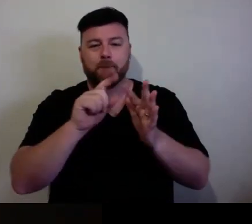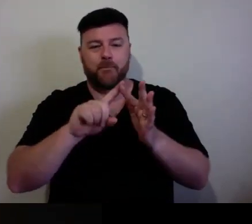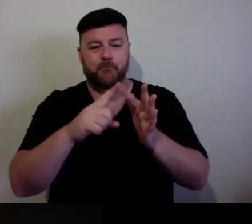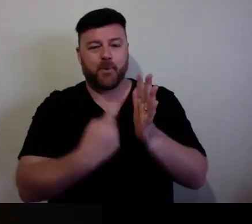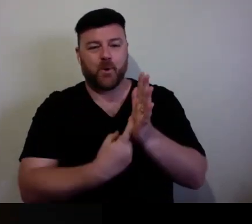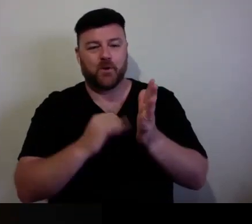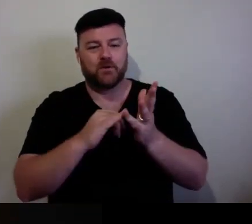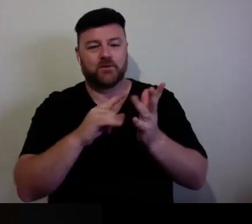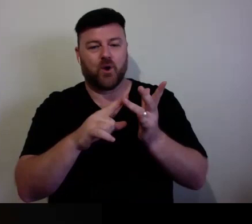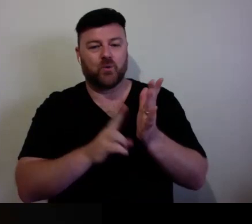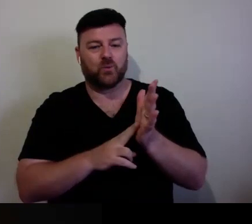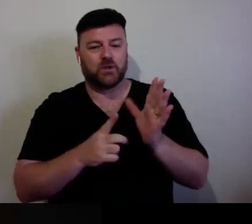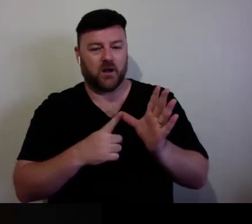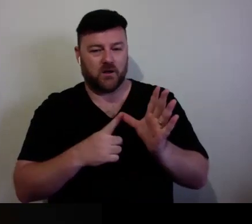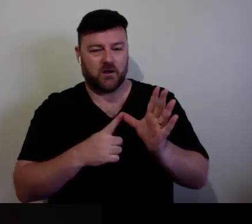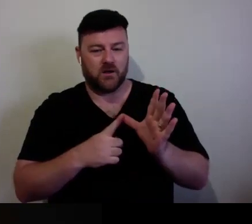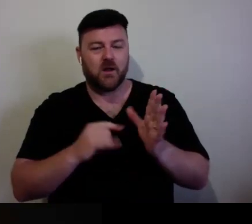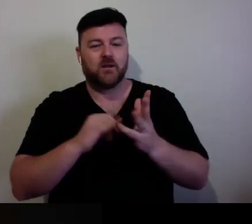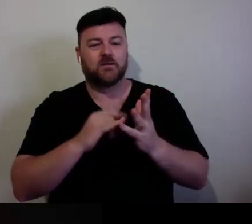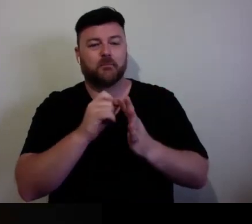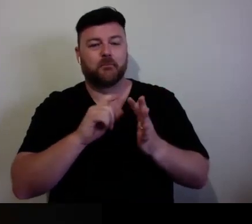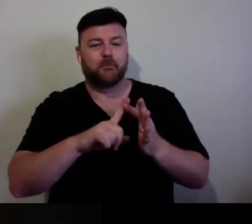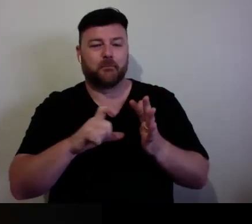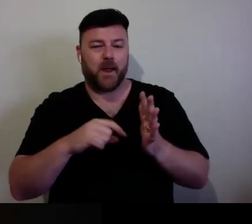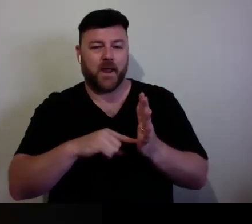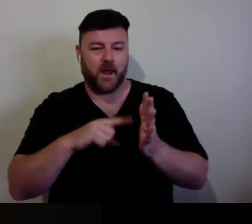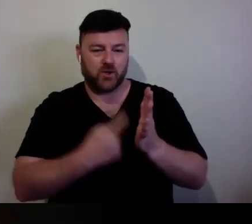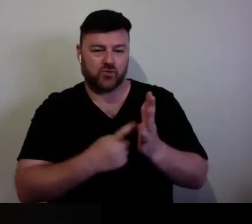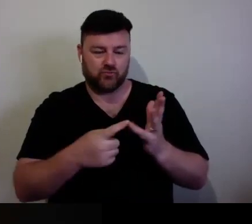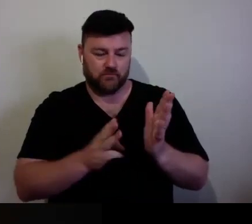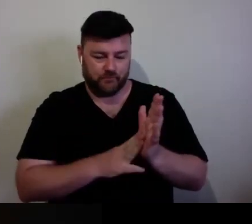And what you do is every time you are making something, you think